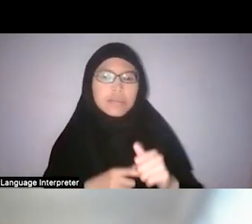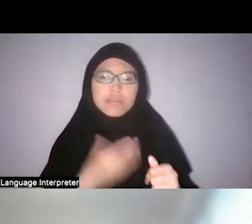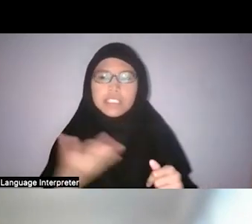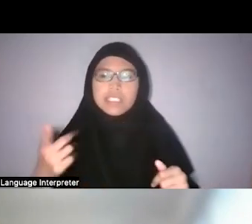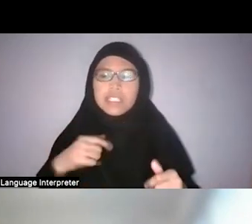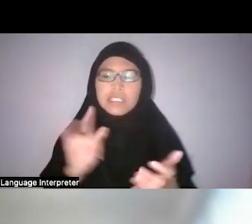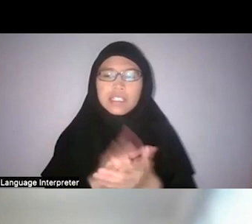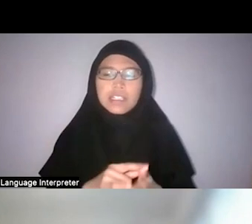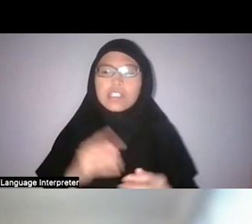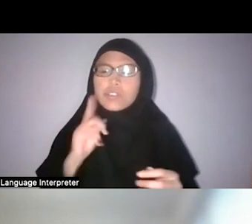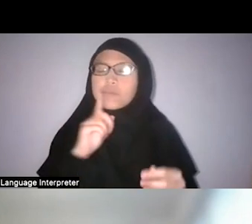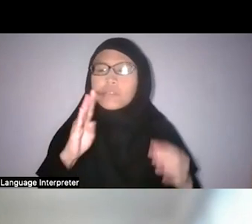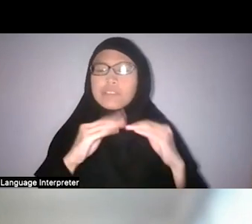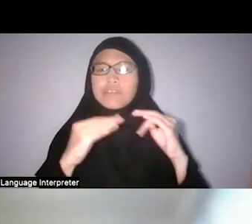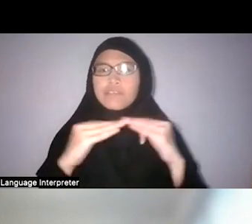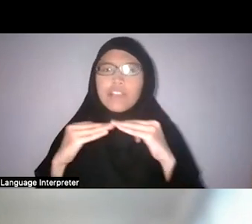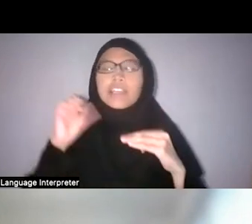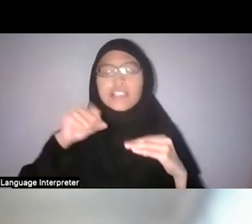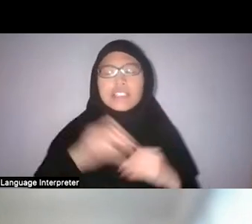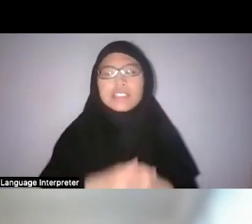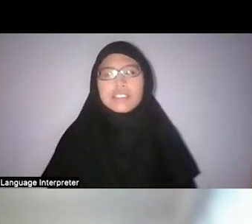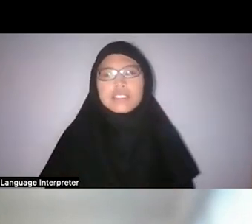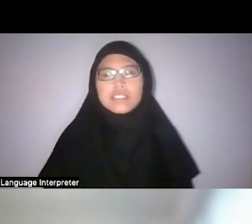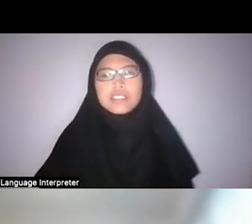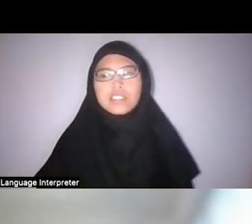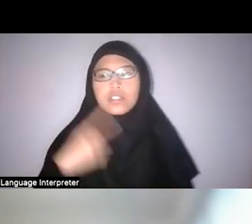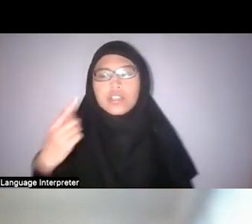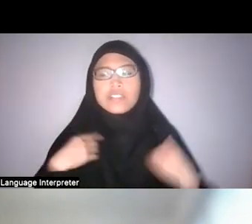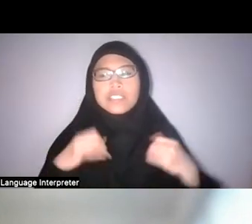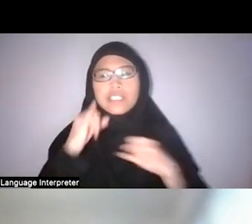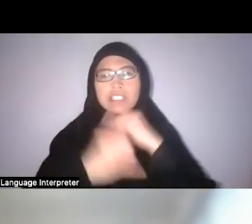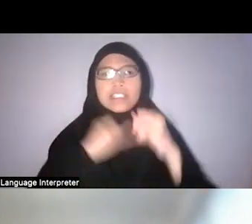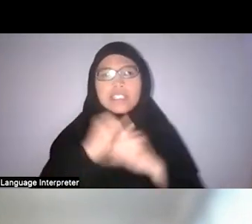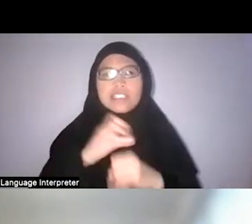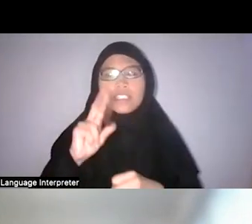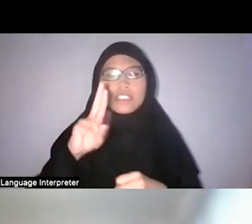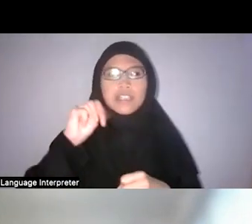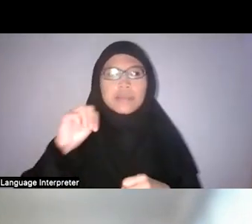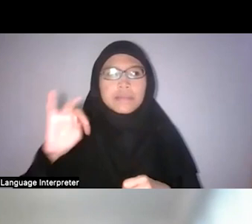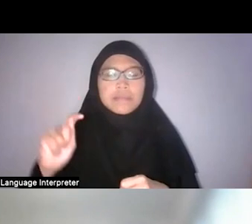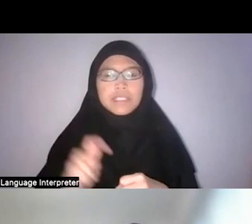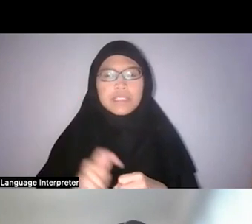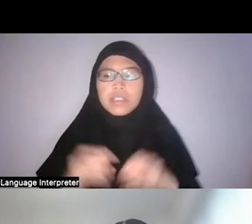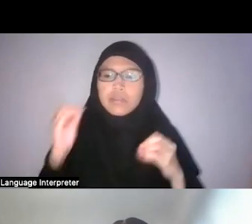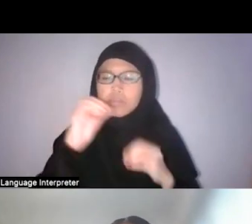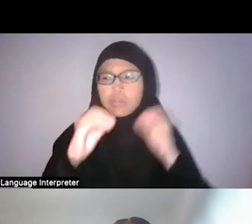To be fair, yes, there are all these international summits putting together targets, etc.